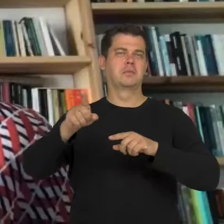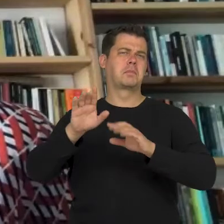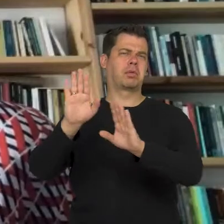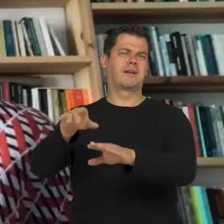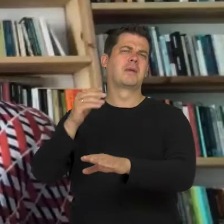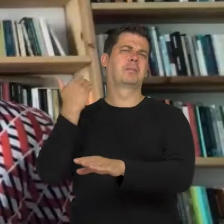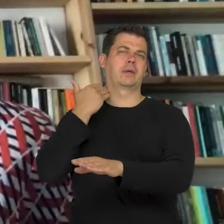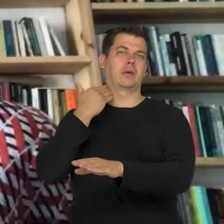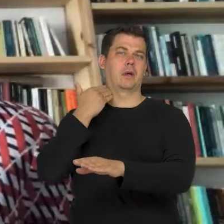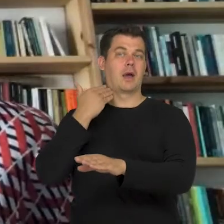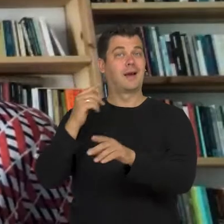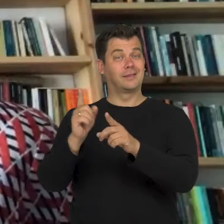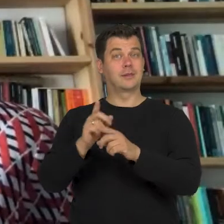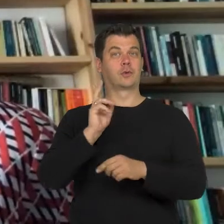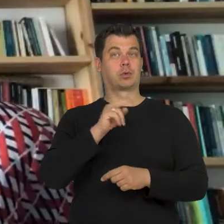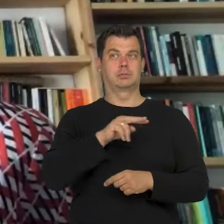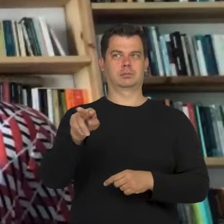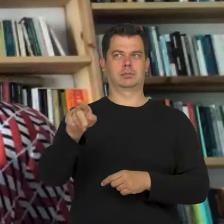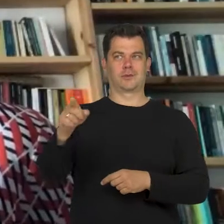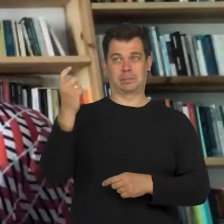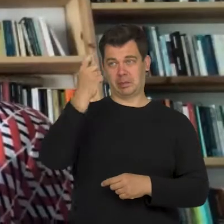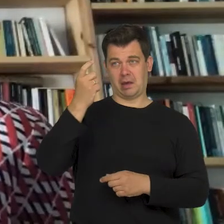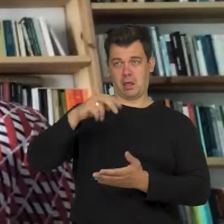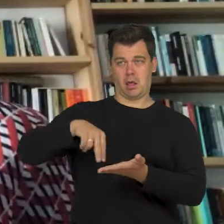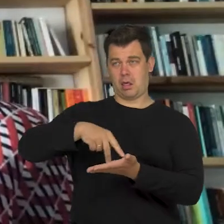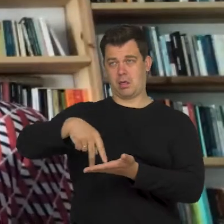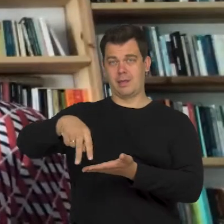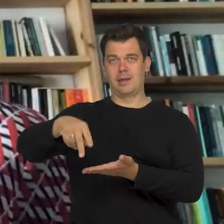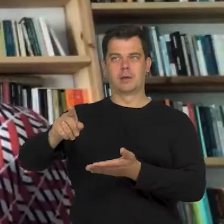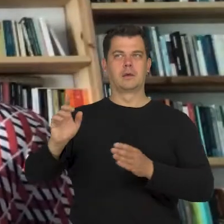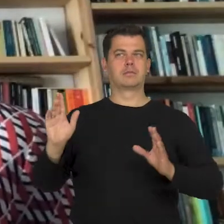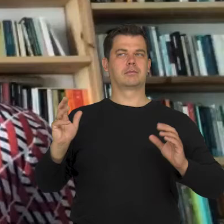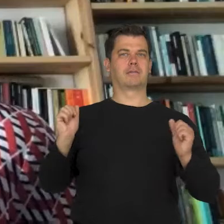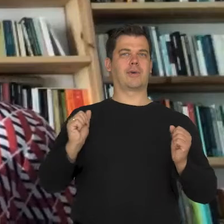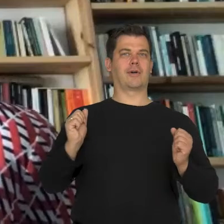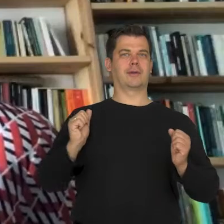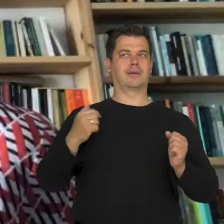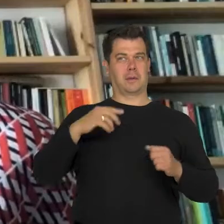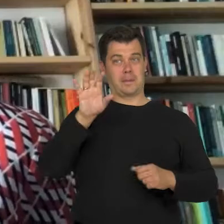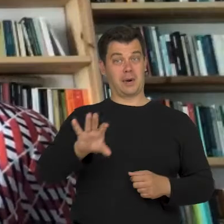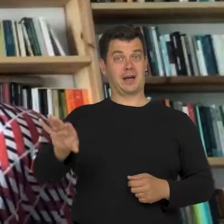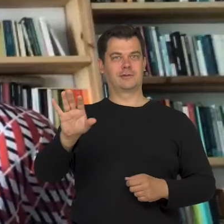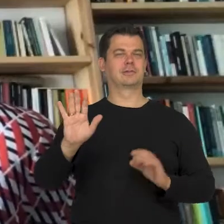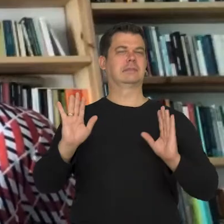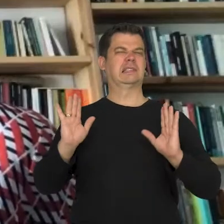At the same time, these people rise the most fear. This fear of looking simply comes from